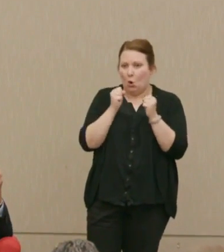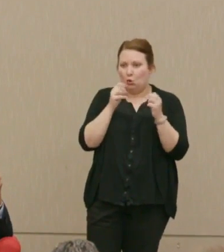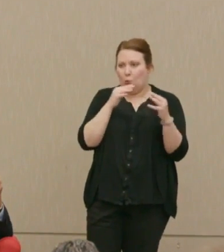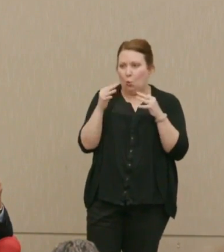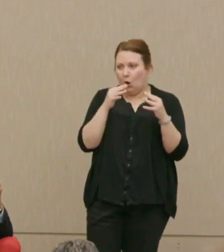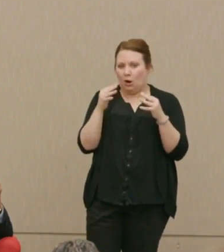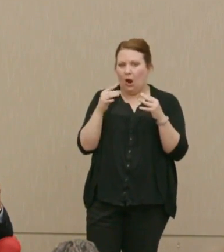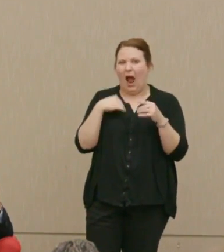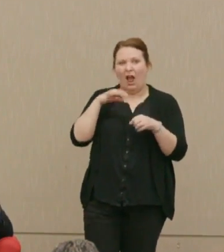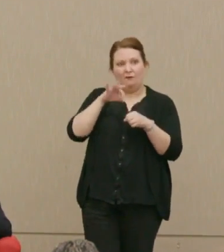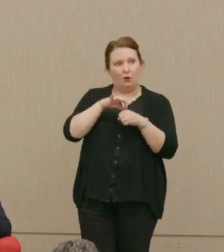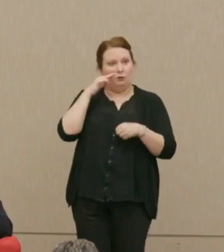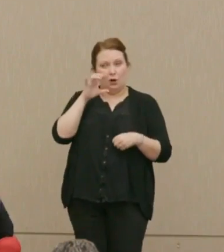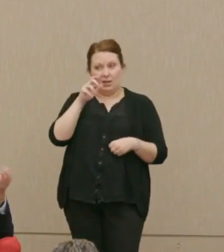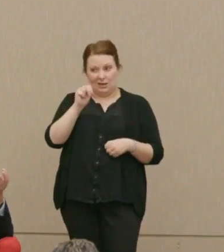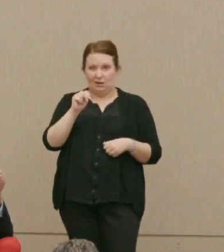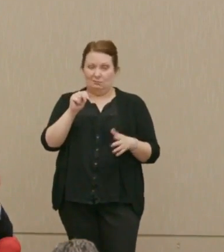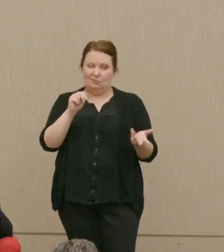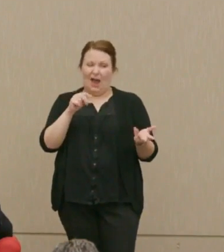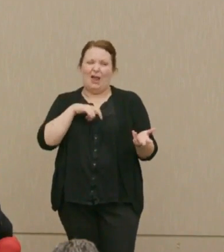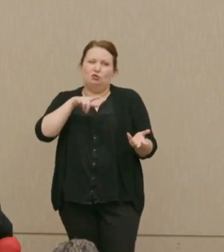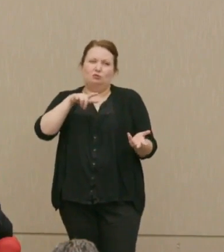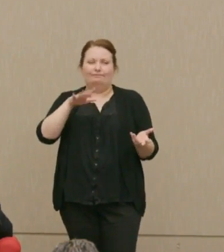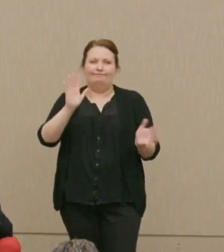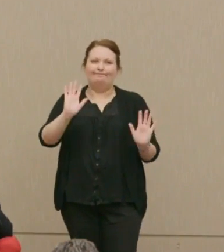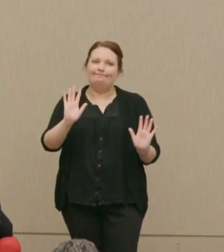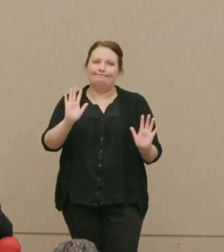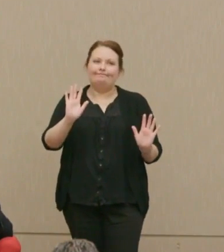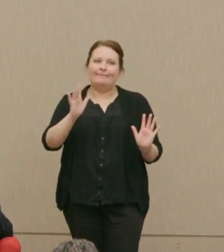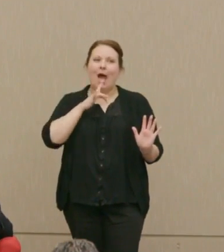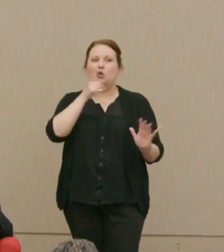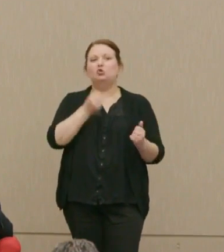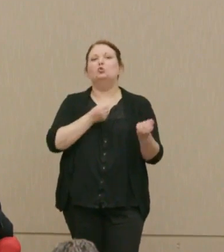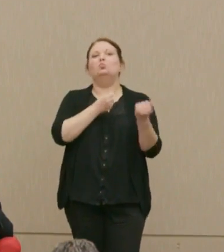I voted for her. I should say I supported her.